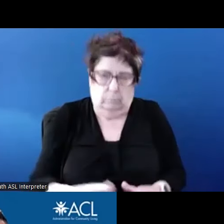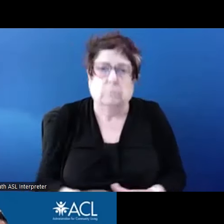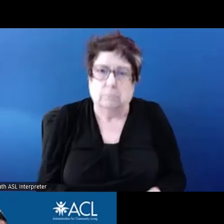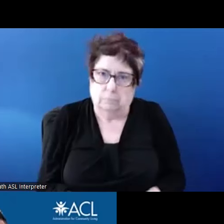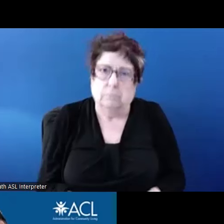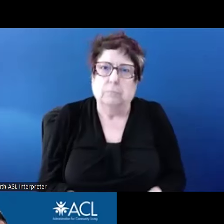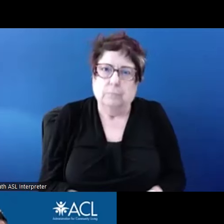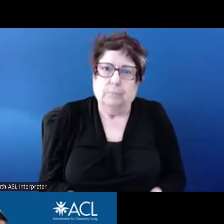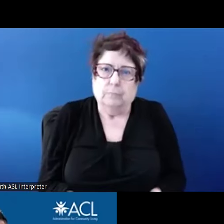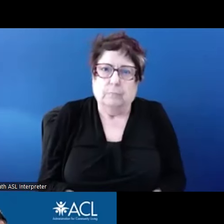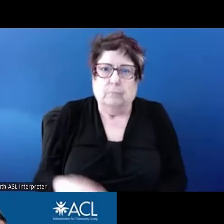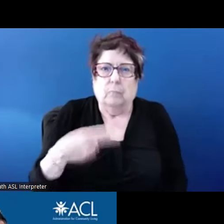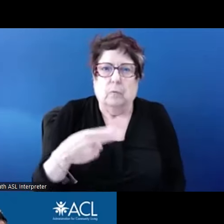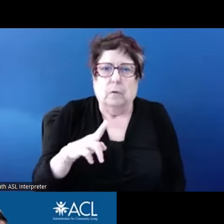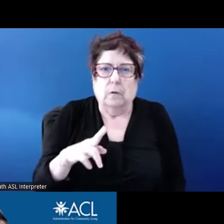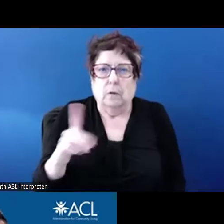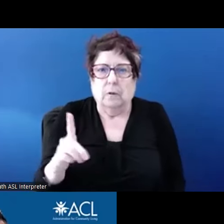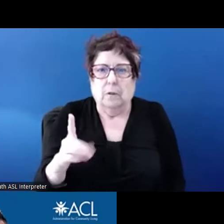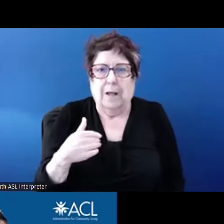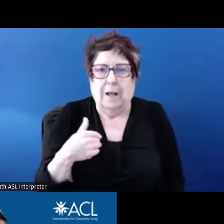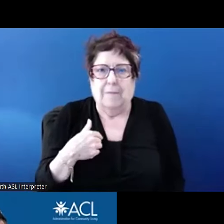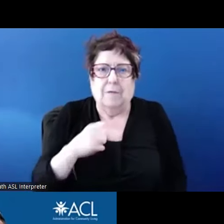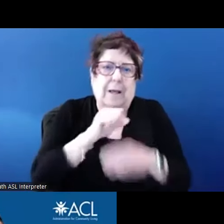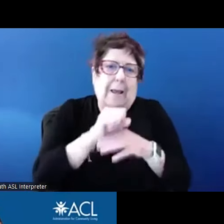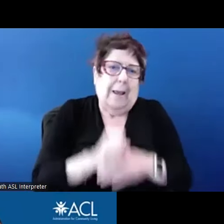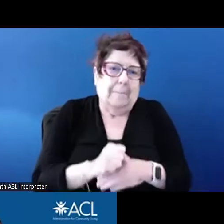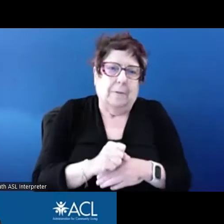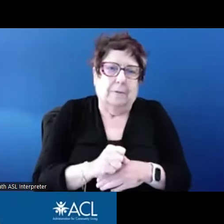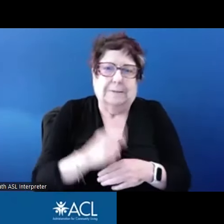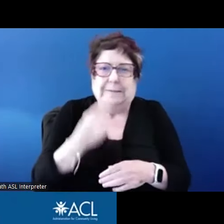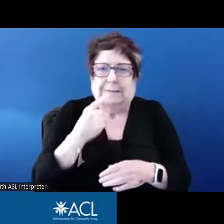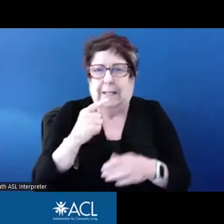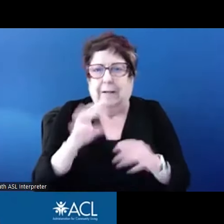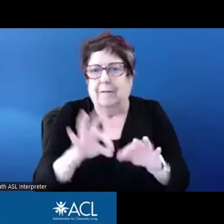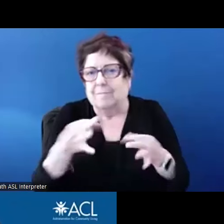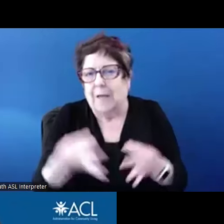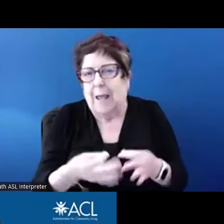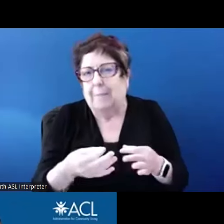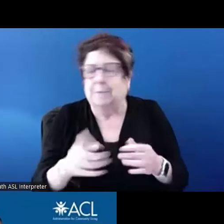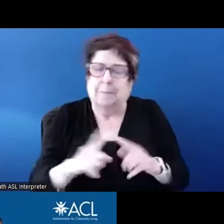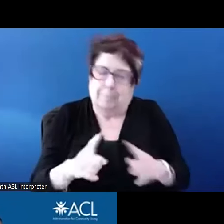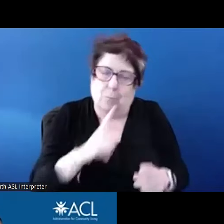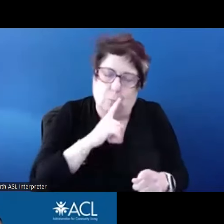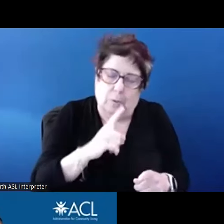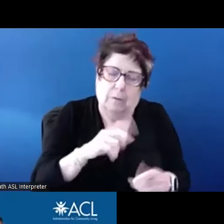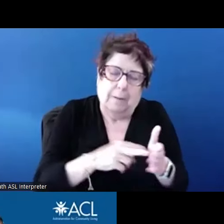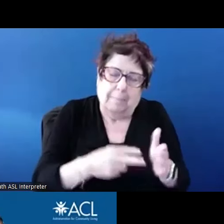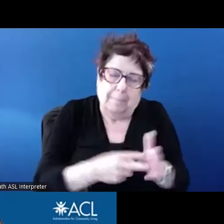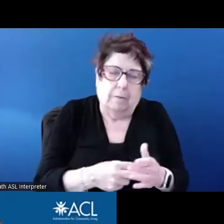has a habit of saying families when they mean any household. So many families is one single person.